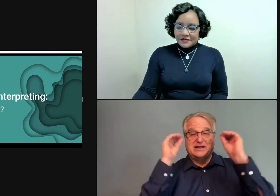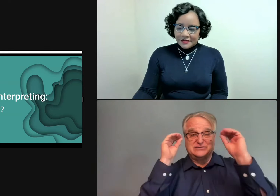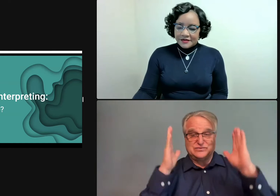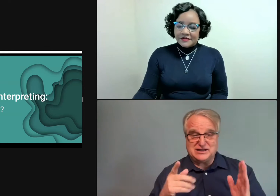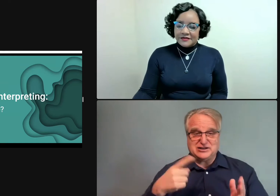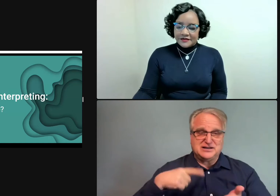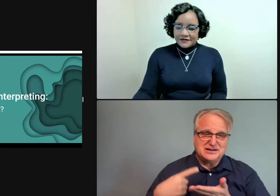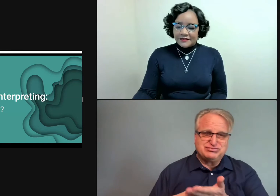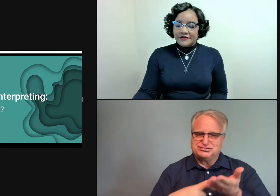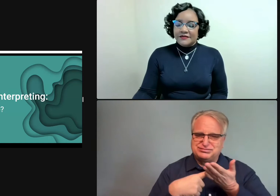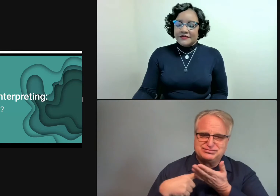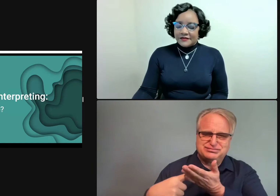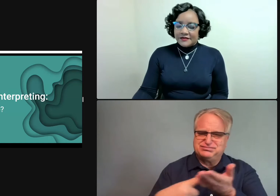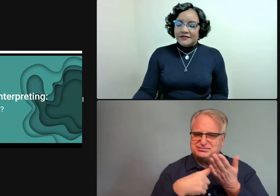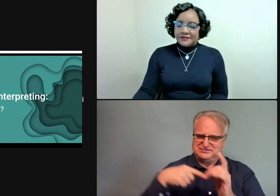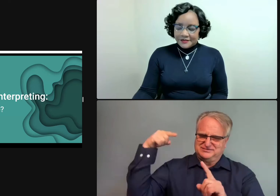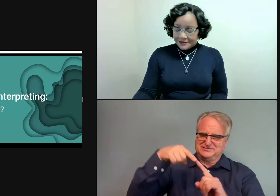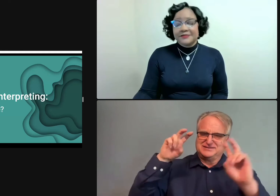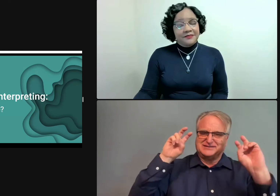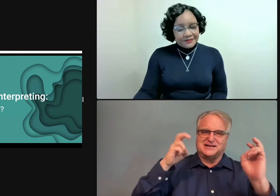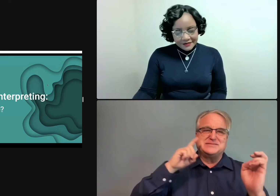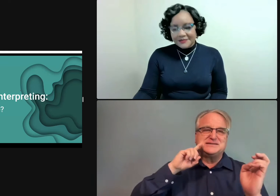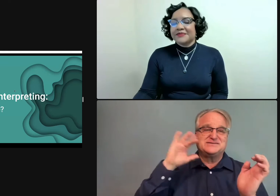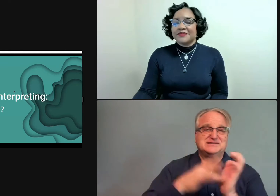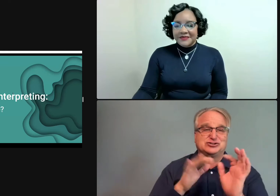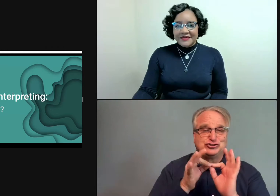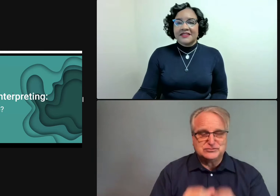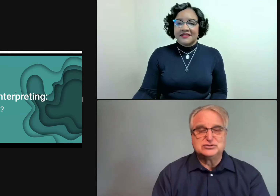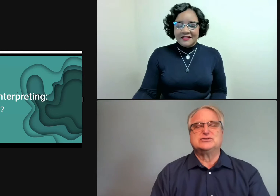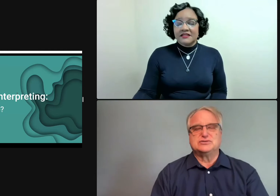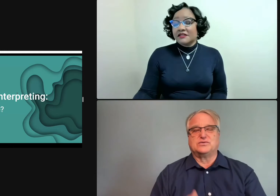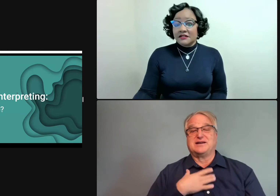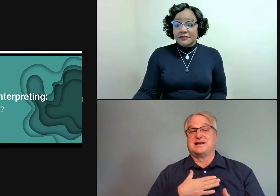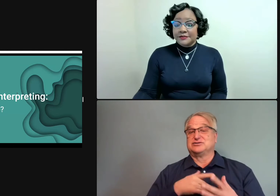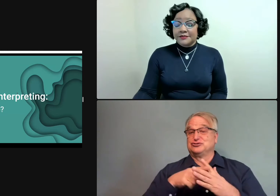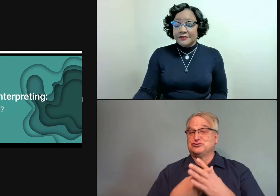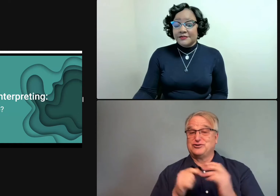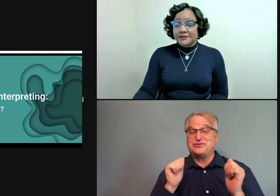there, with interpreters, faculty, staff. And we've been very much engaged in discussions